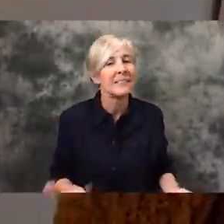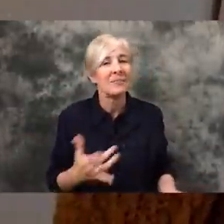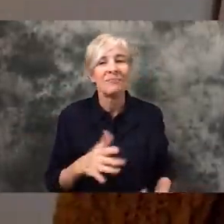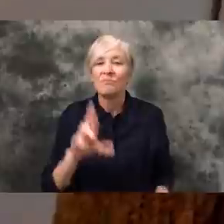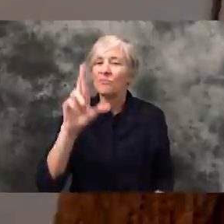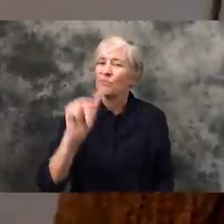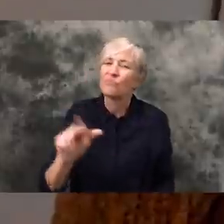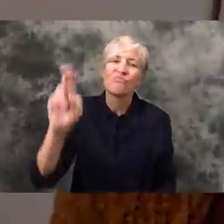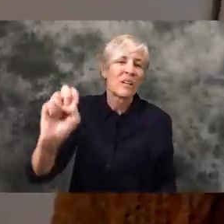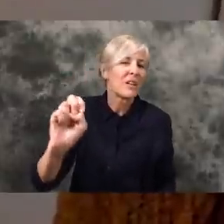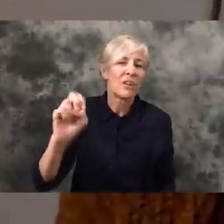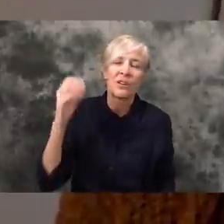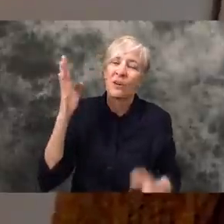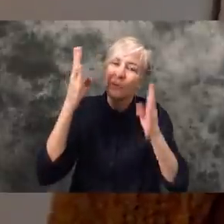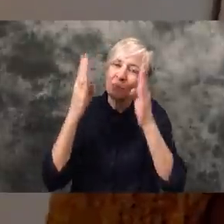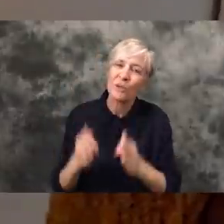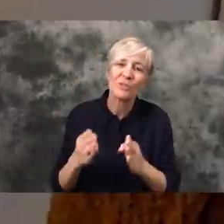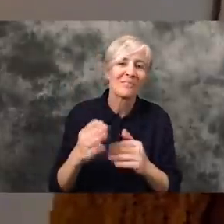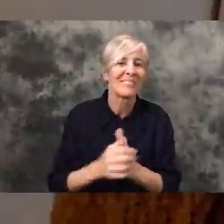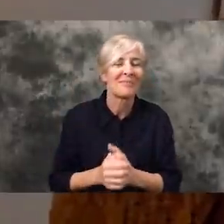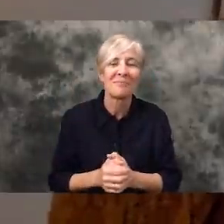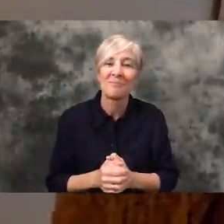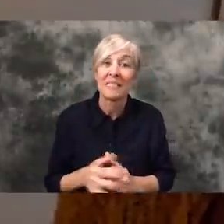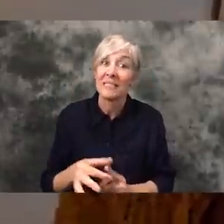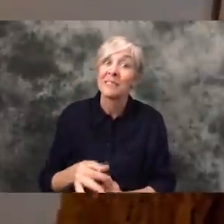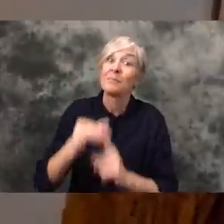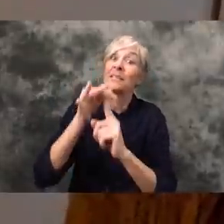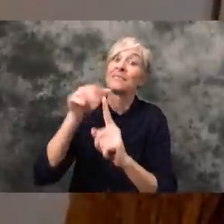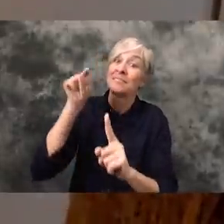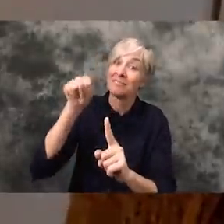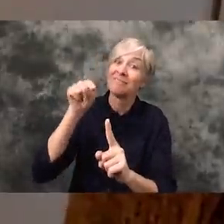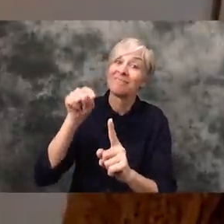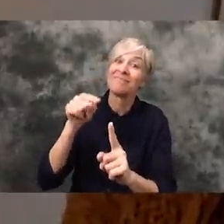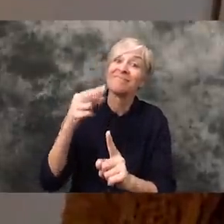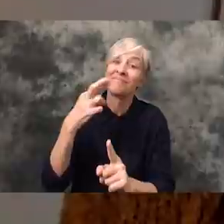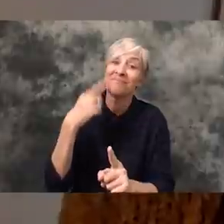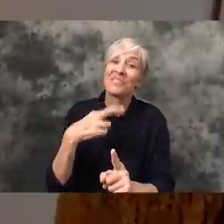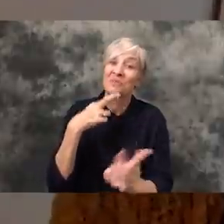that's just a rare find I think. Anywhere really but especially in the industry in